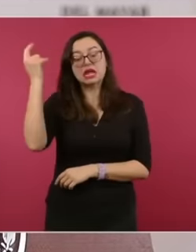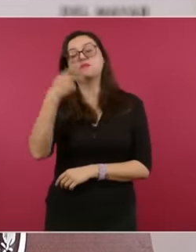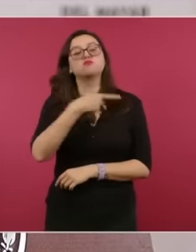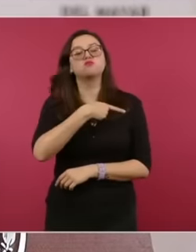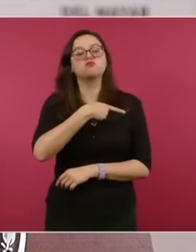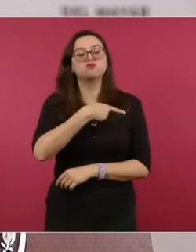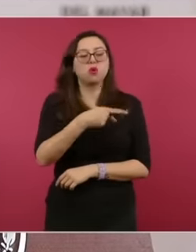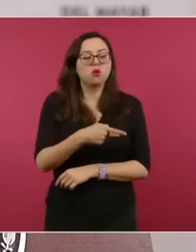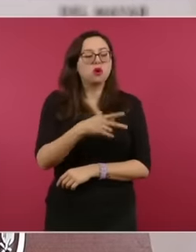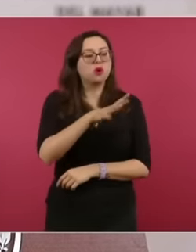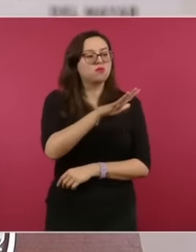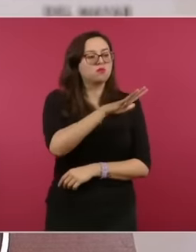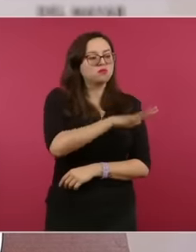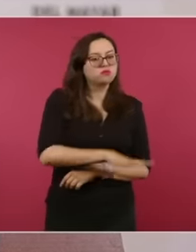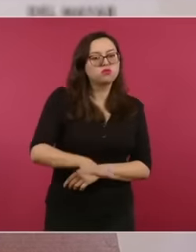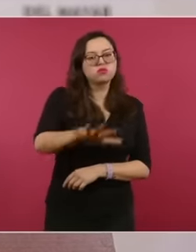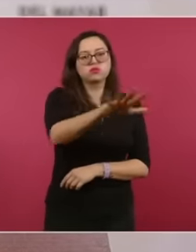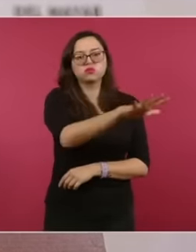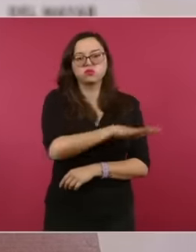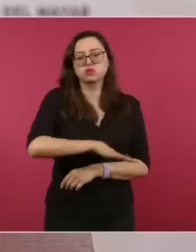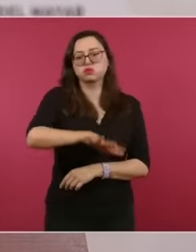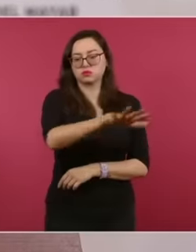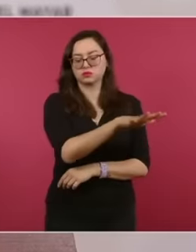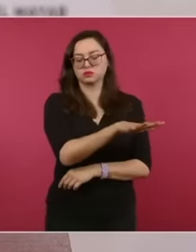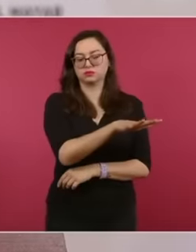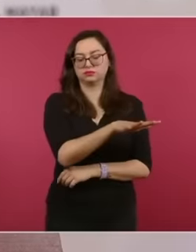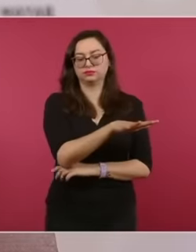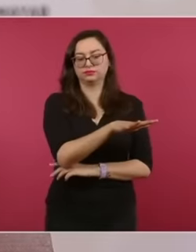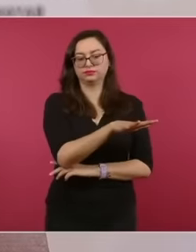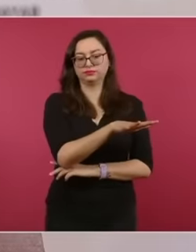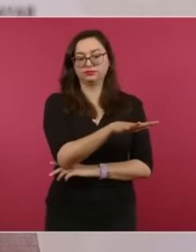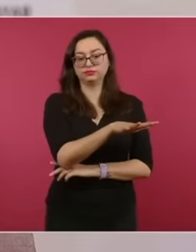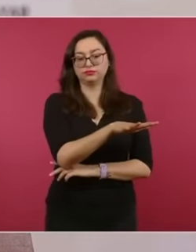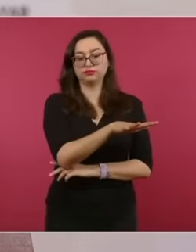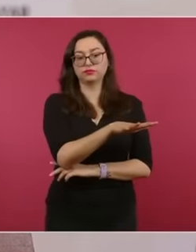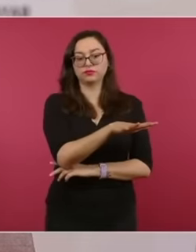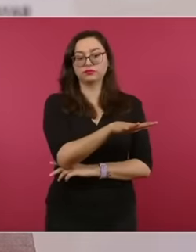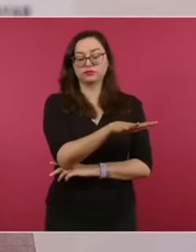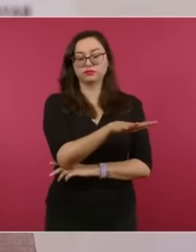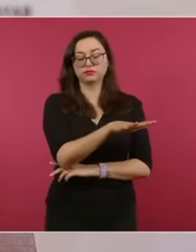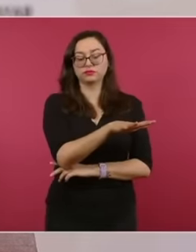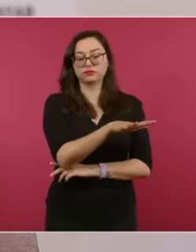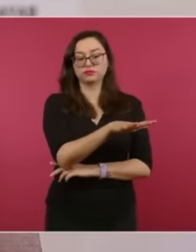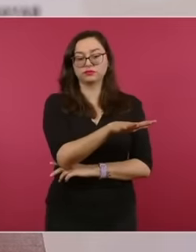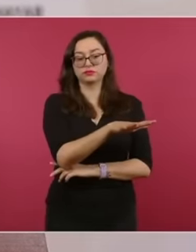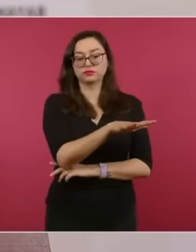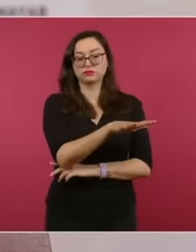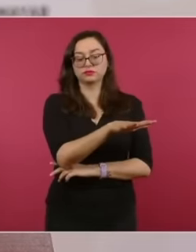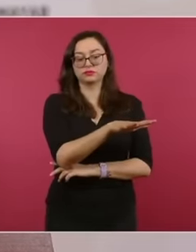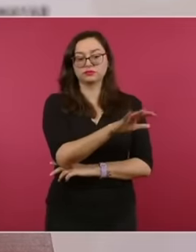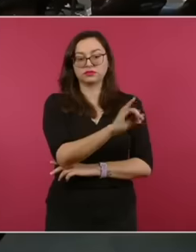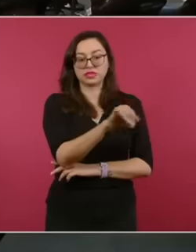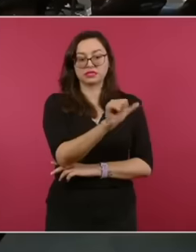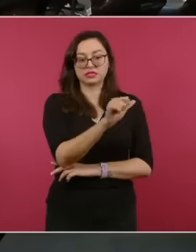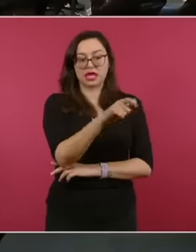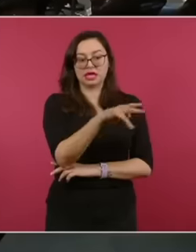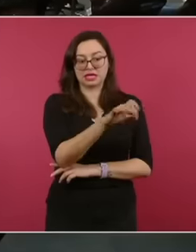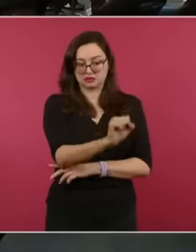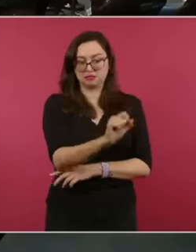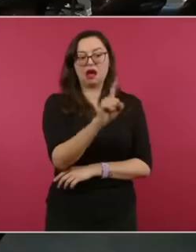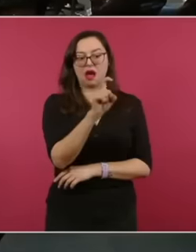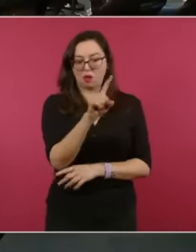of the Yi culture. You can go